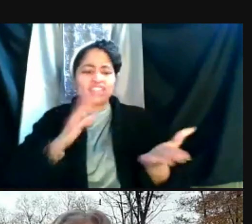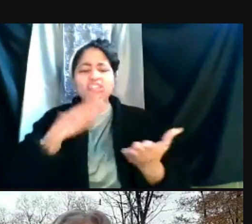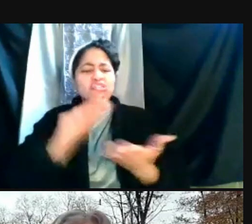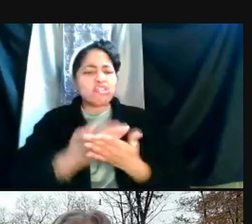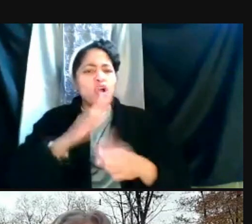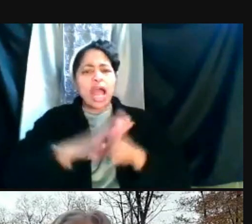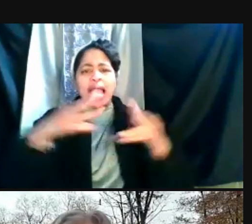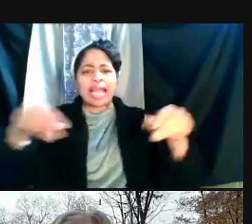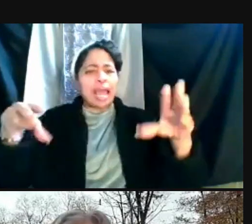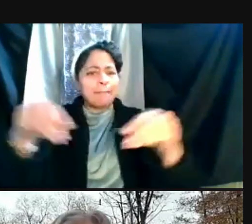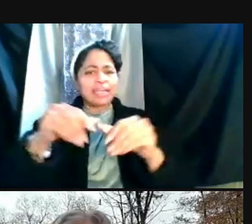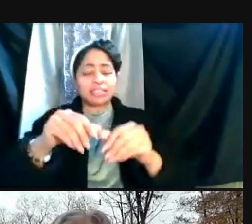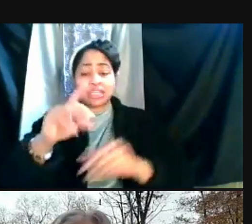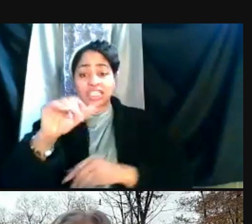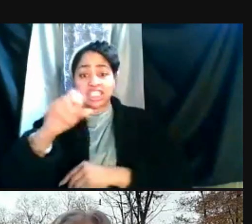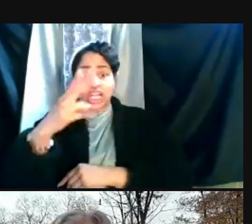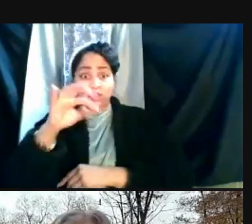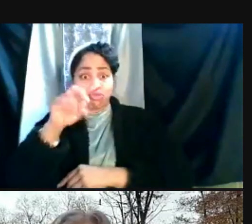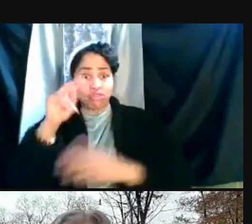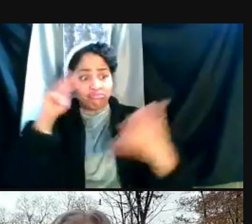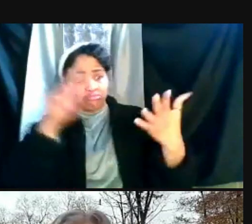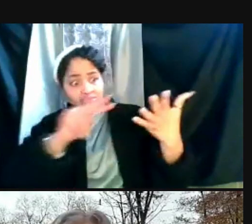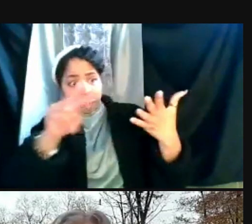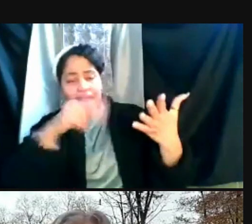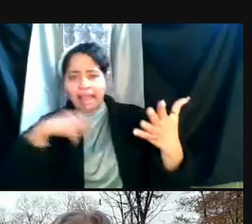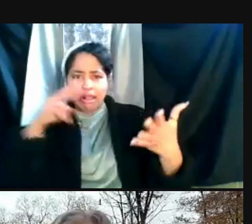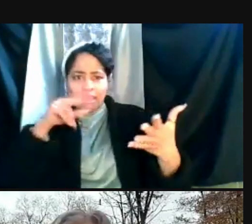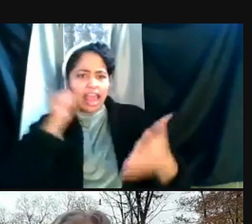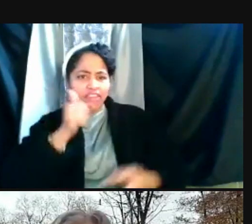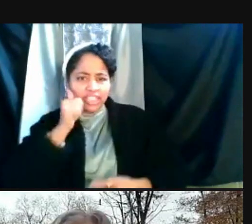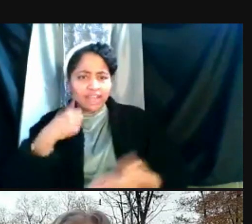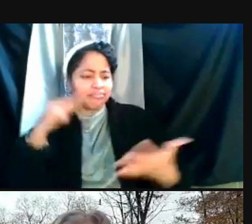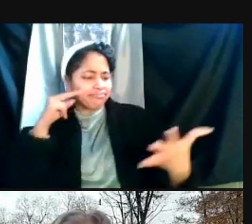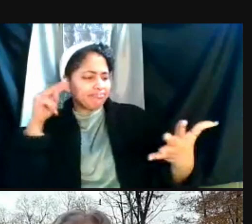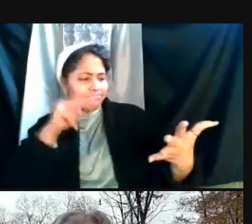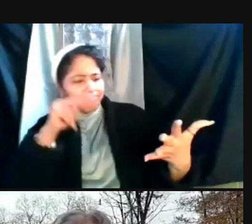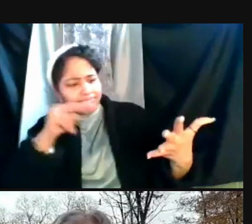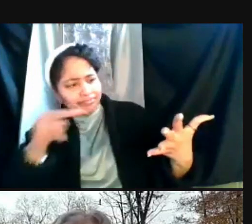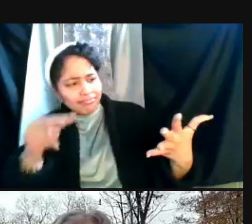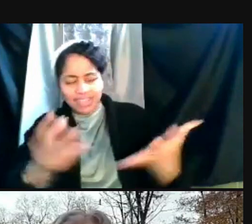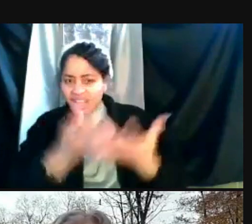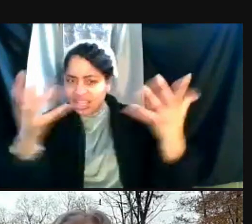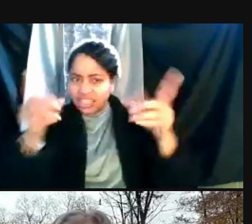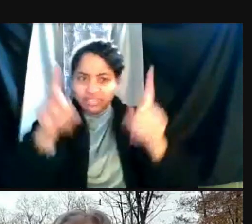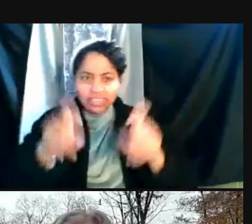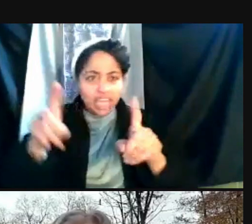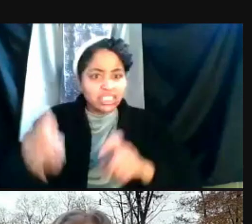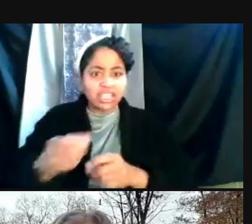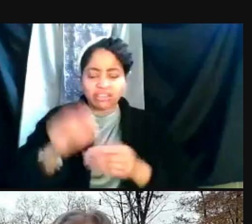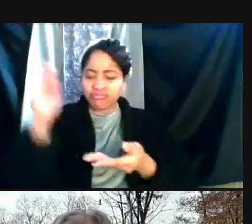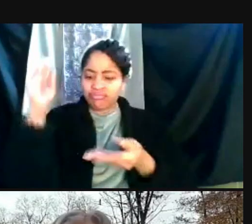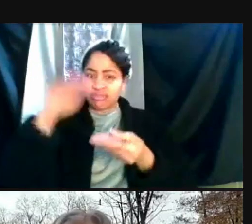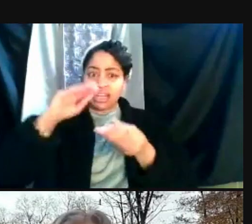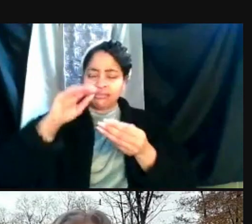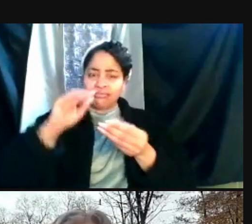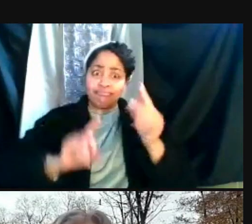The dashboard, if you look at it, like I look at it every day, there's lots of testing, fewer cases, a lower percent positivity,